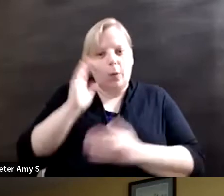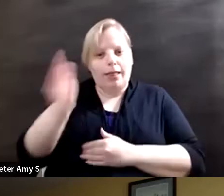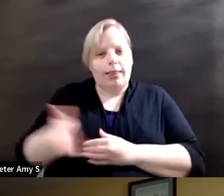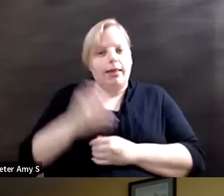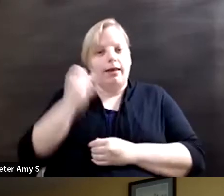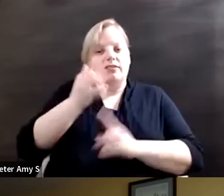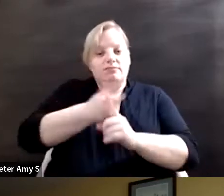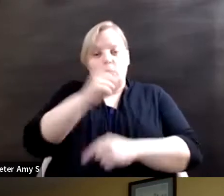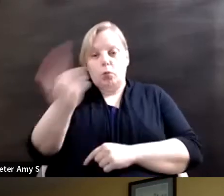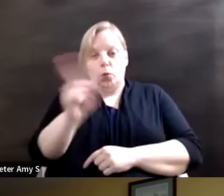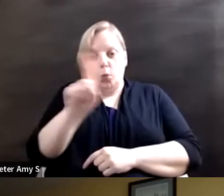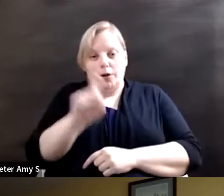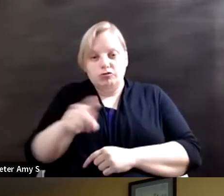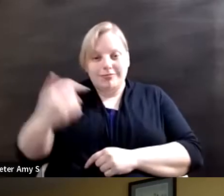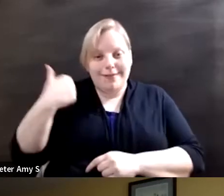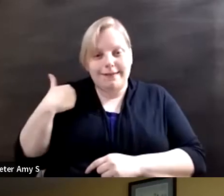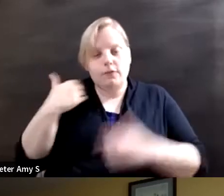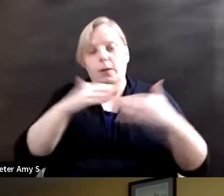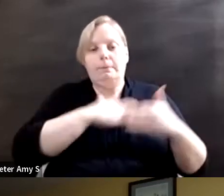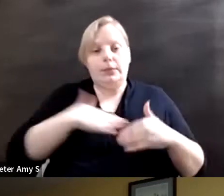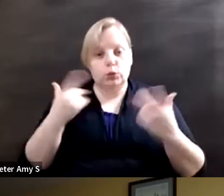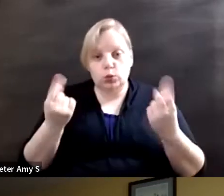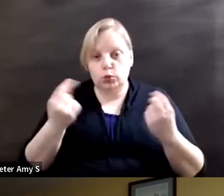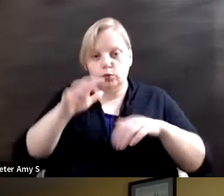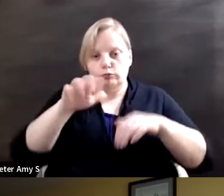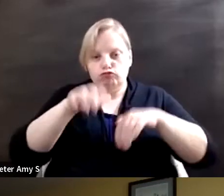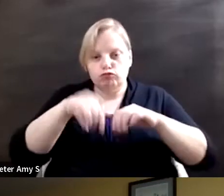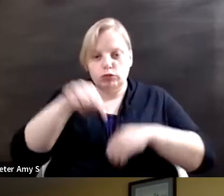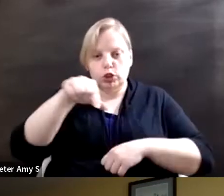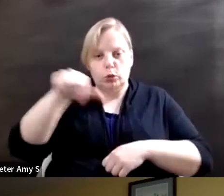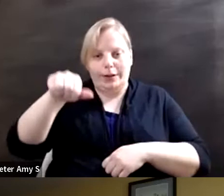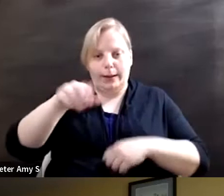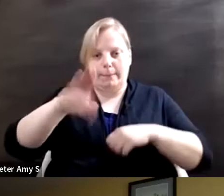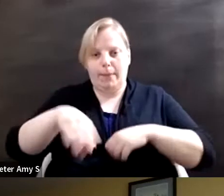question for the speakers, please put it in the Q&A box at the bottom of your screen.